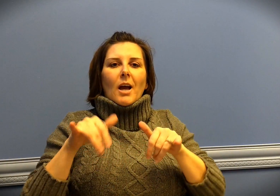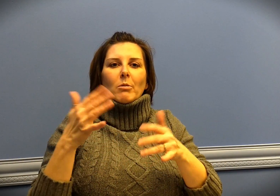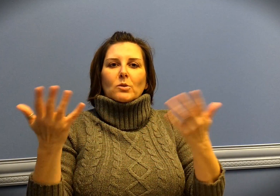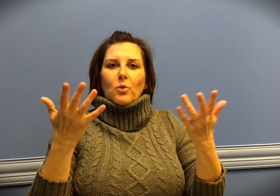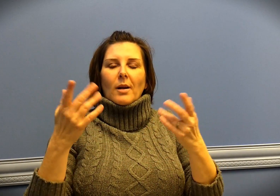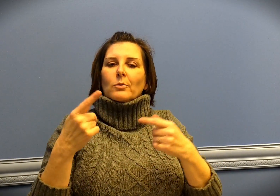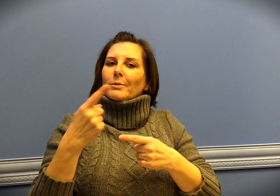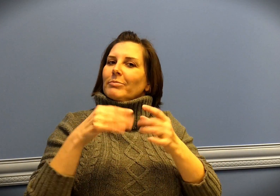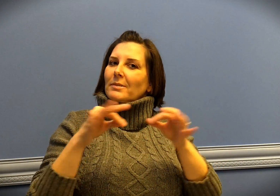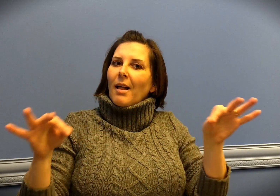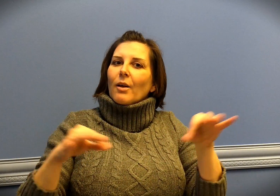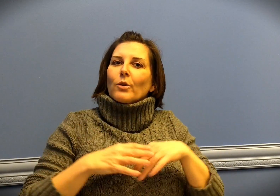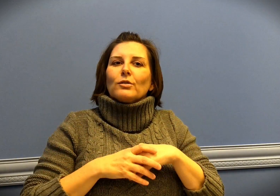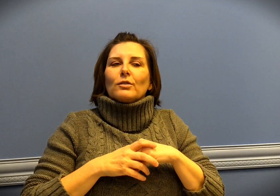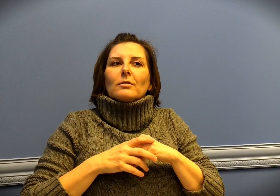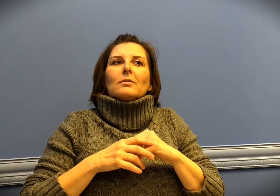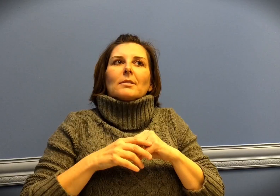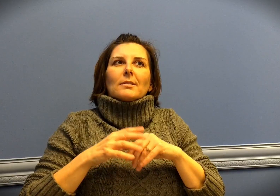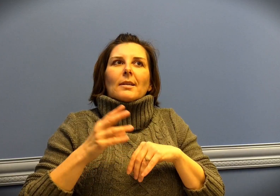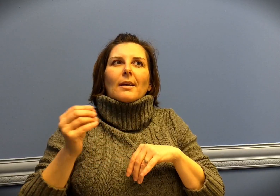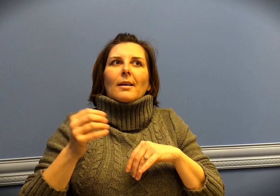the similarity, is that we all use sign language.